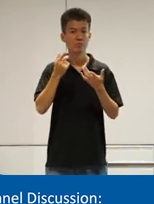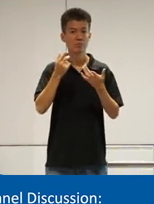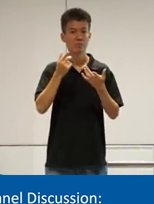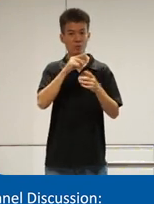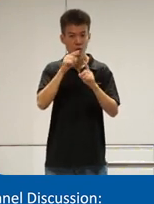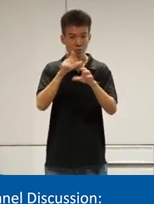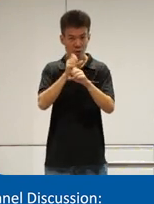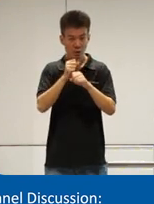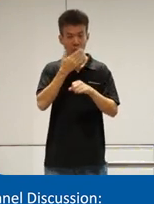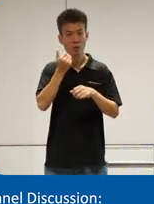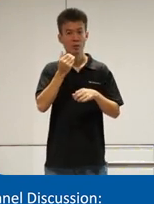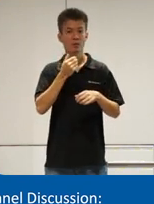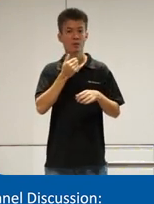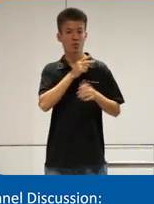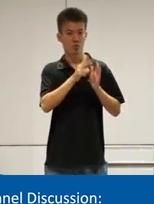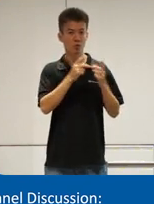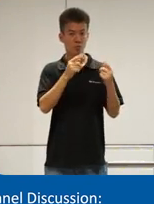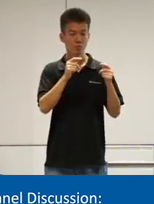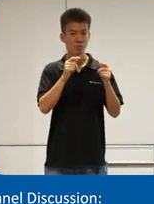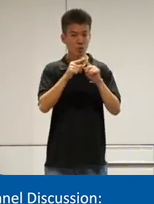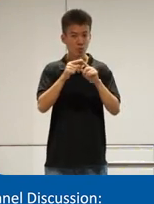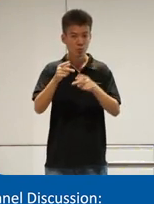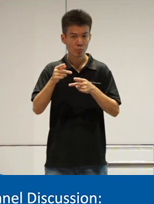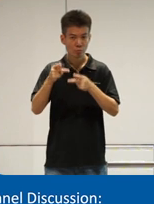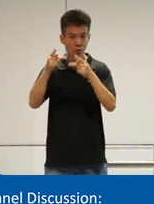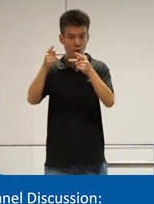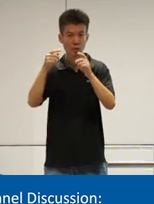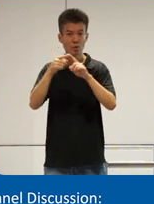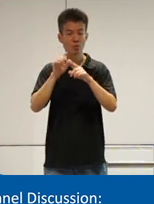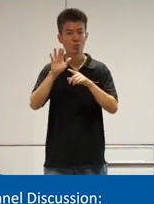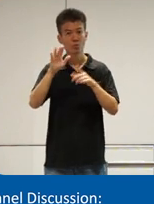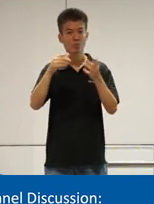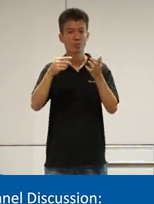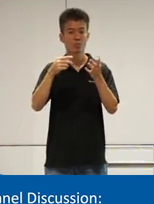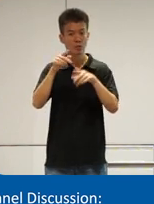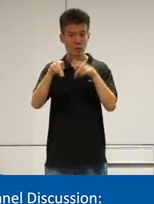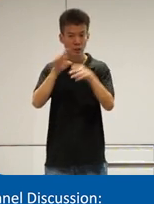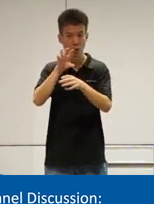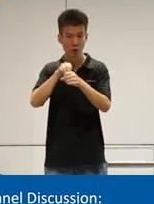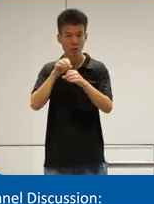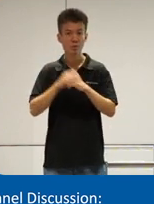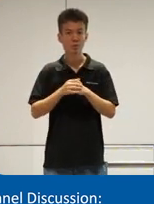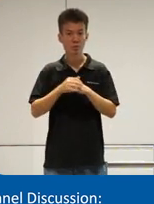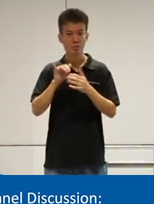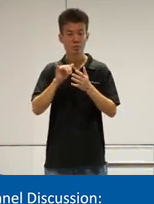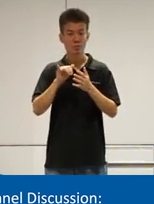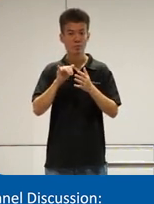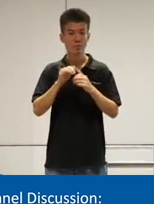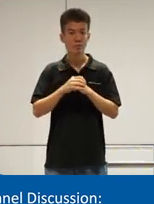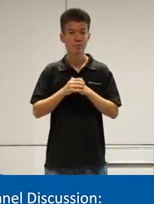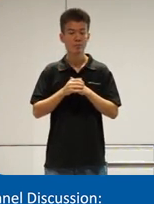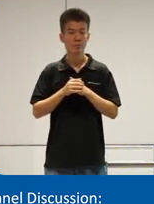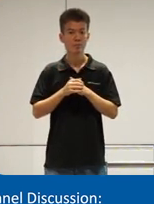better video than this when they tried to present to to their stakeholders so please replicate this